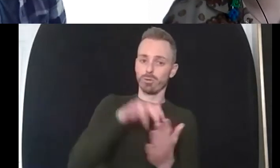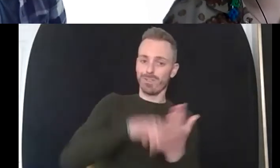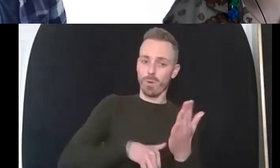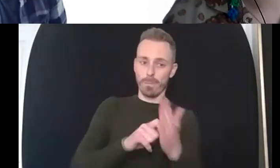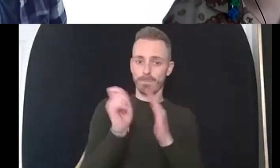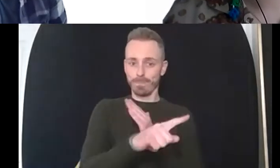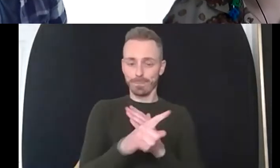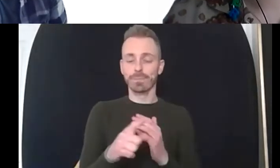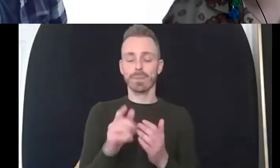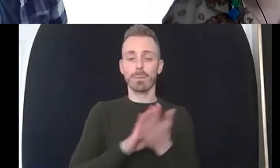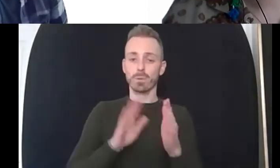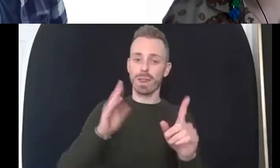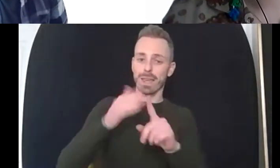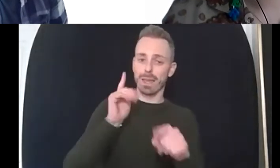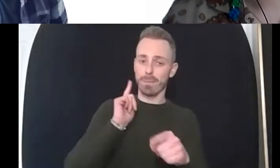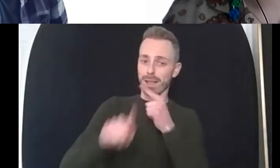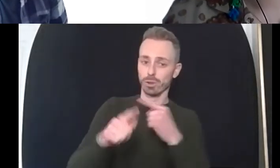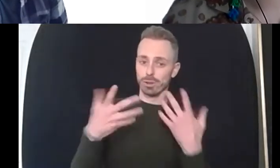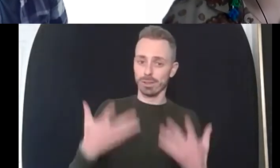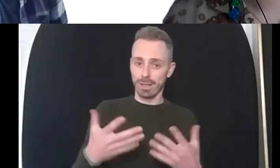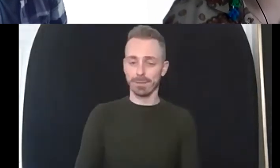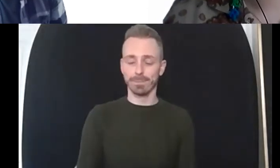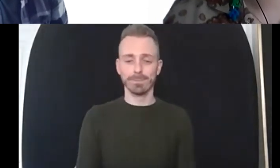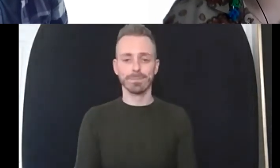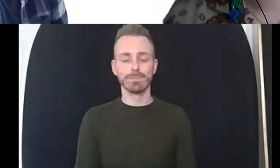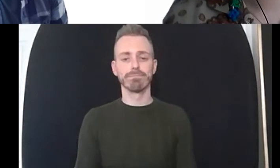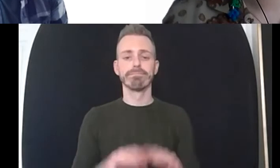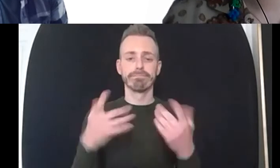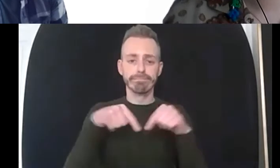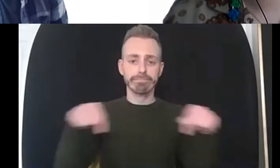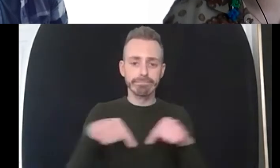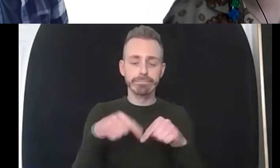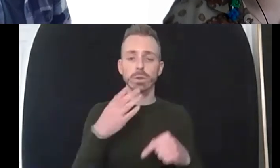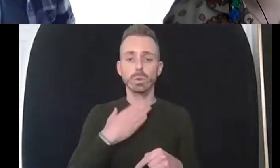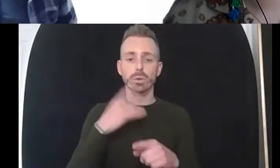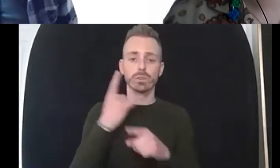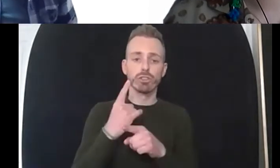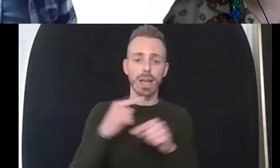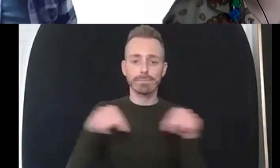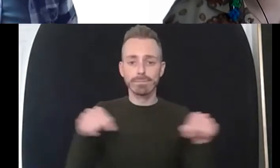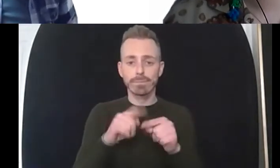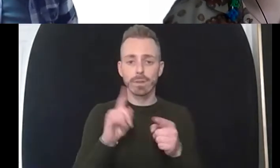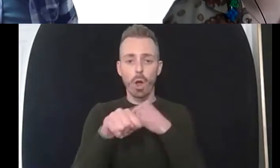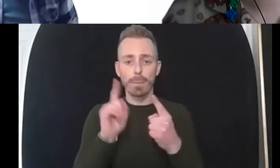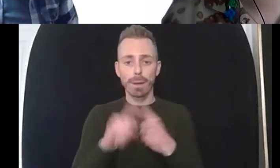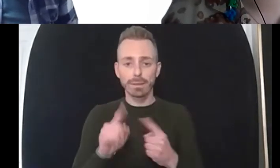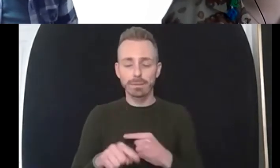unfortunately um so just use the chat for comments um as i say i'll be moderating um and